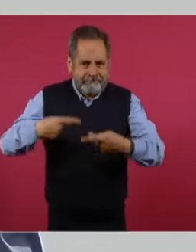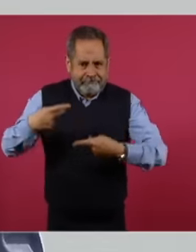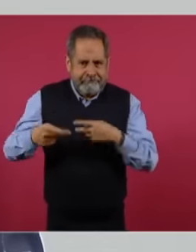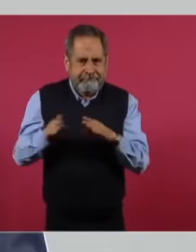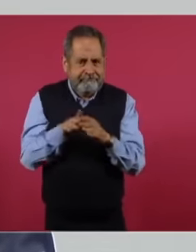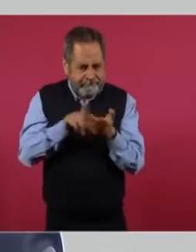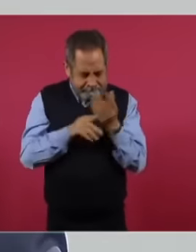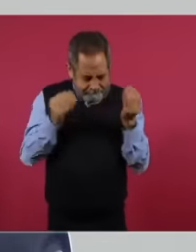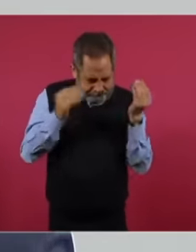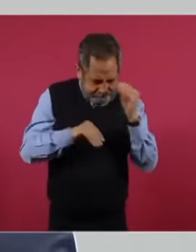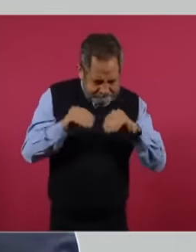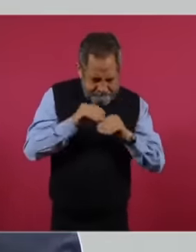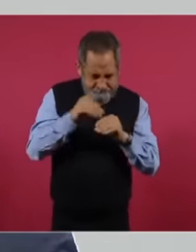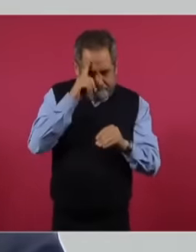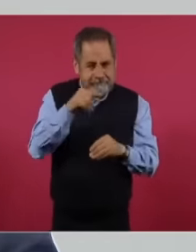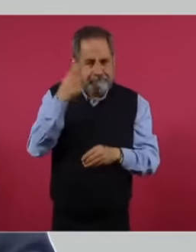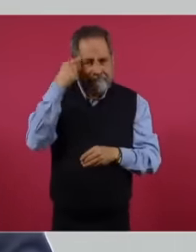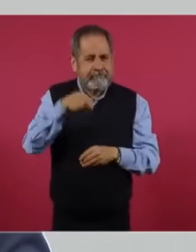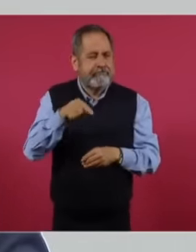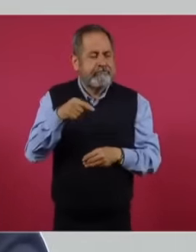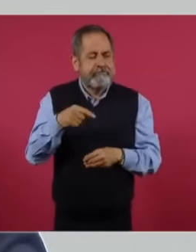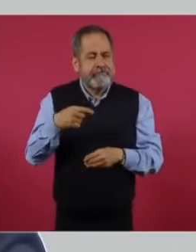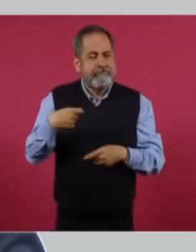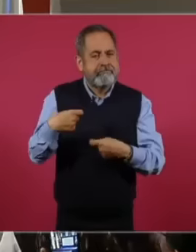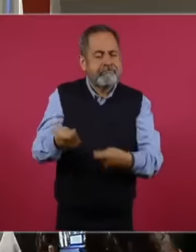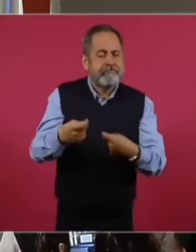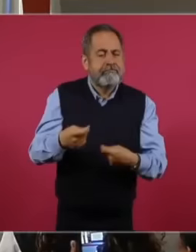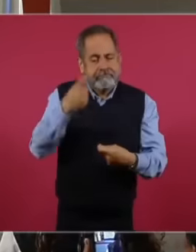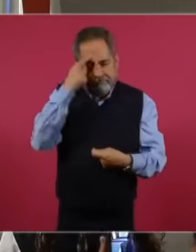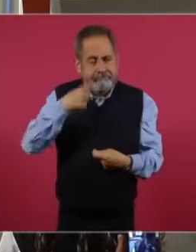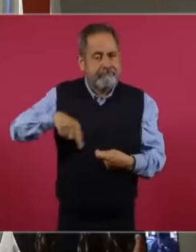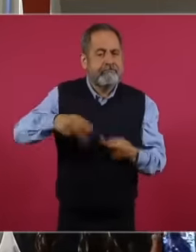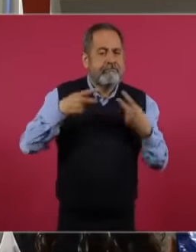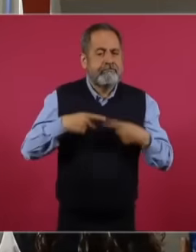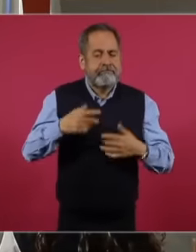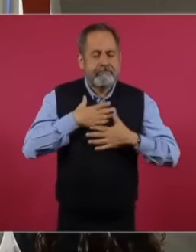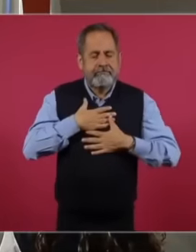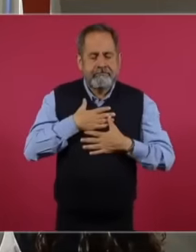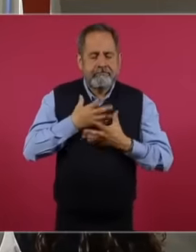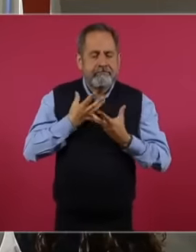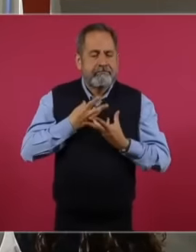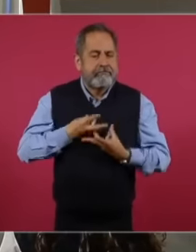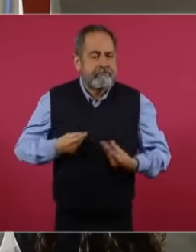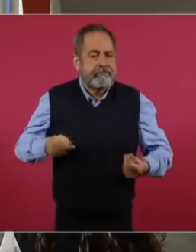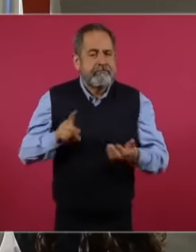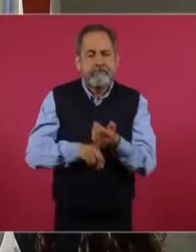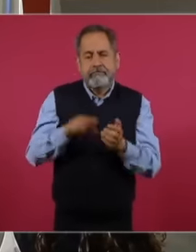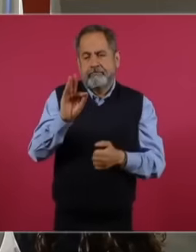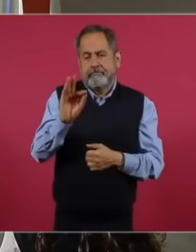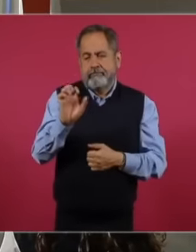used for the detoxification of people dependent on opioids such as fentanyl and the